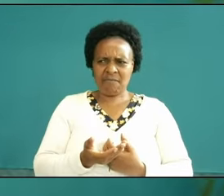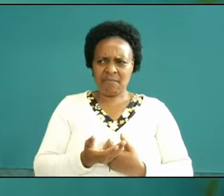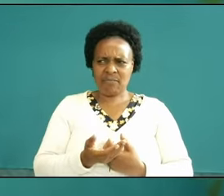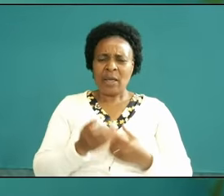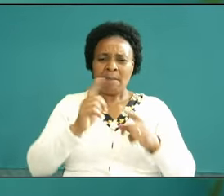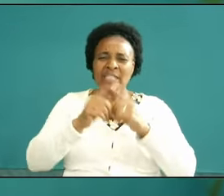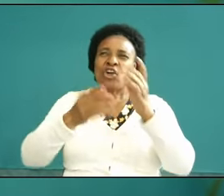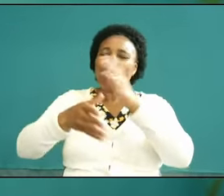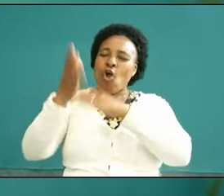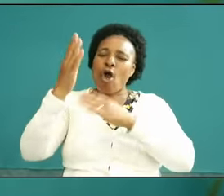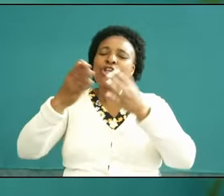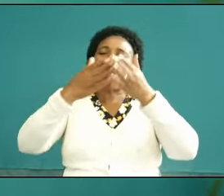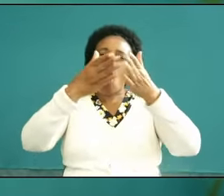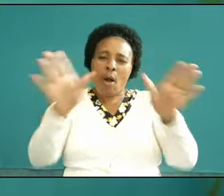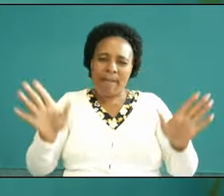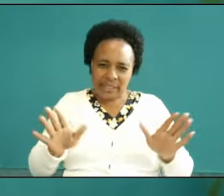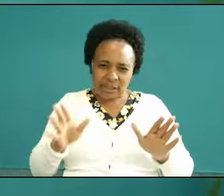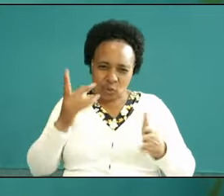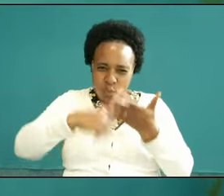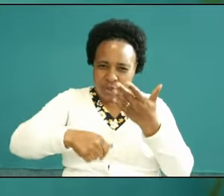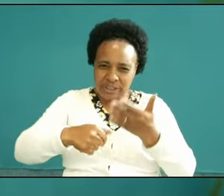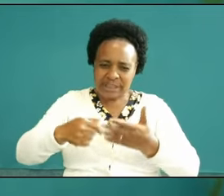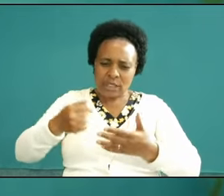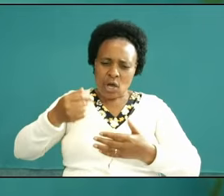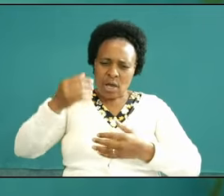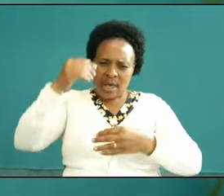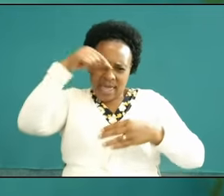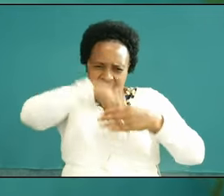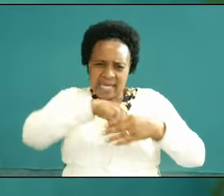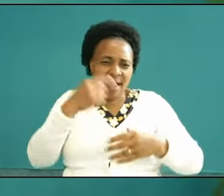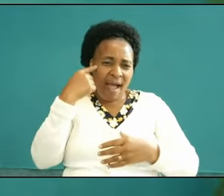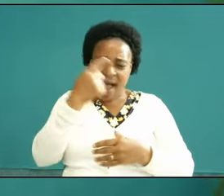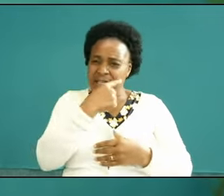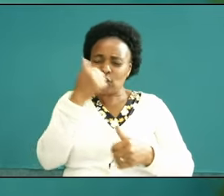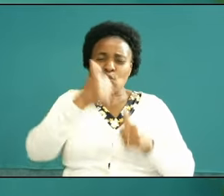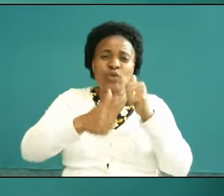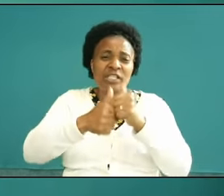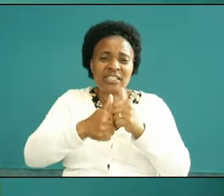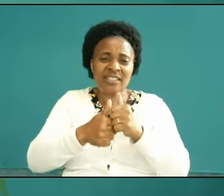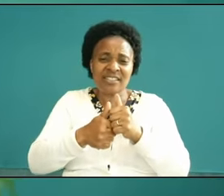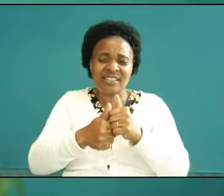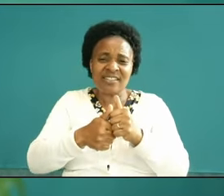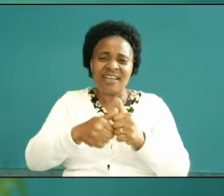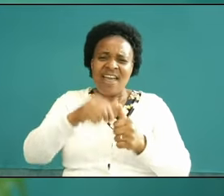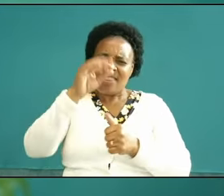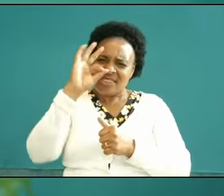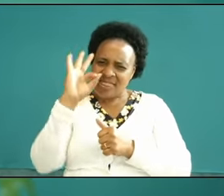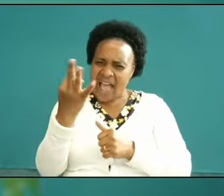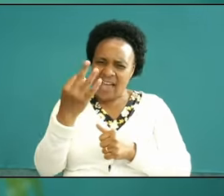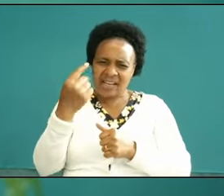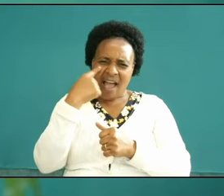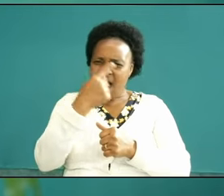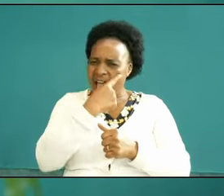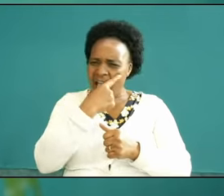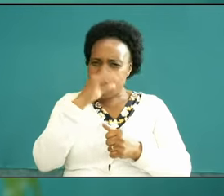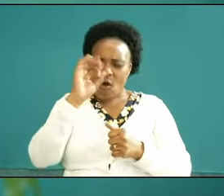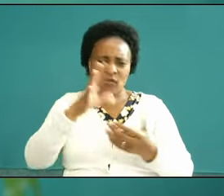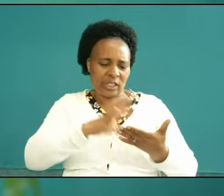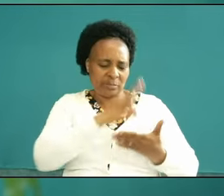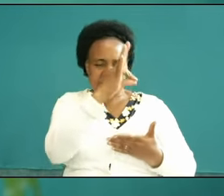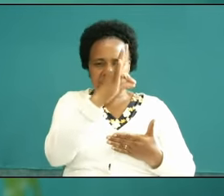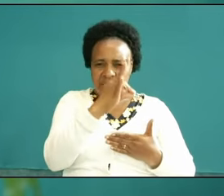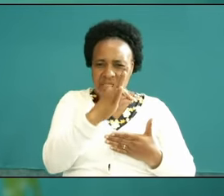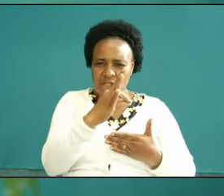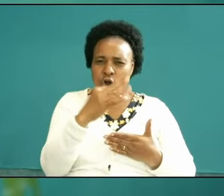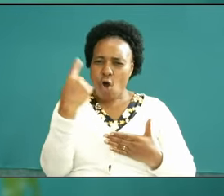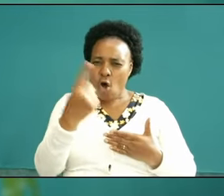God open his eyes which eye isah referring to the eye of the spirit that only is able to penetrate